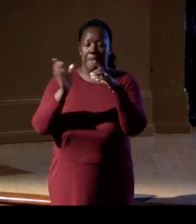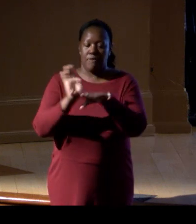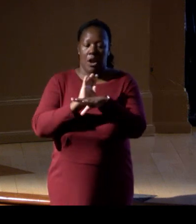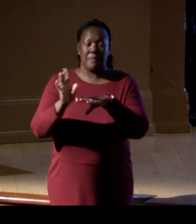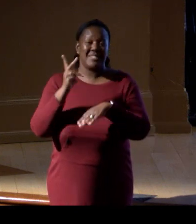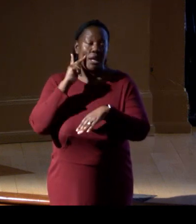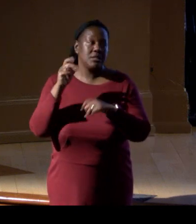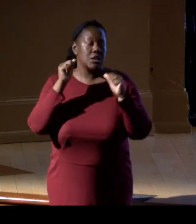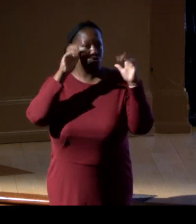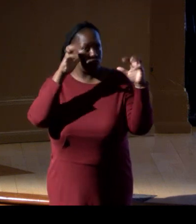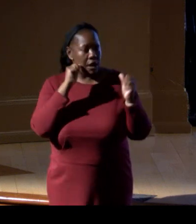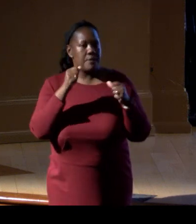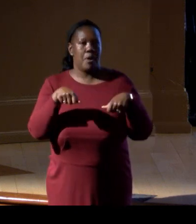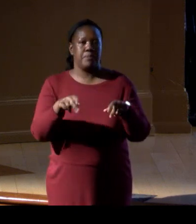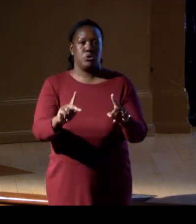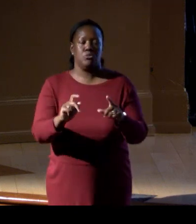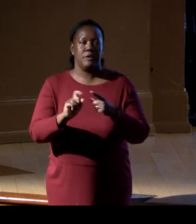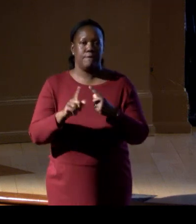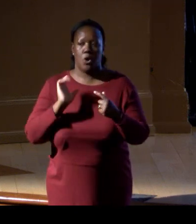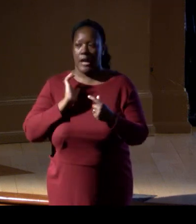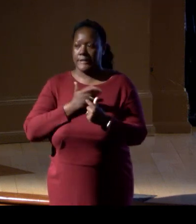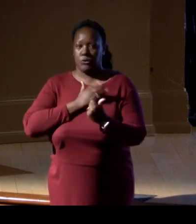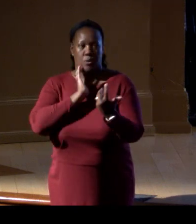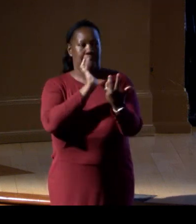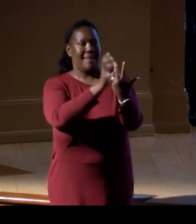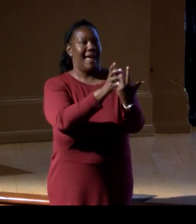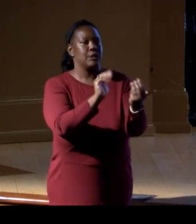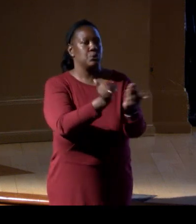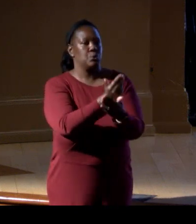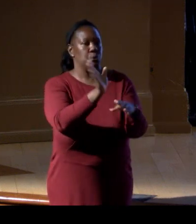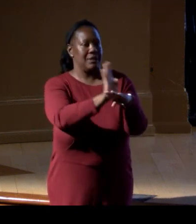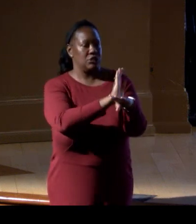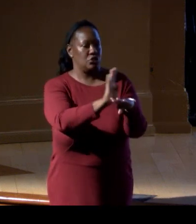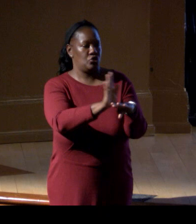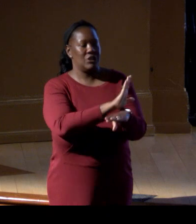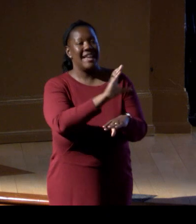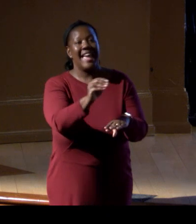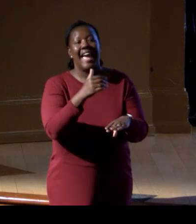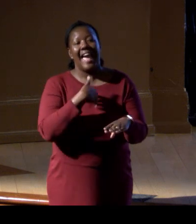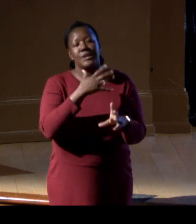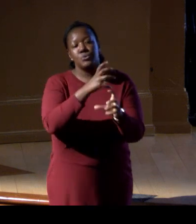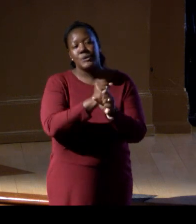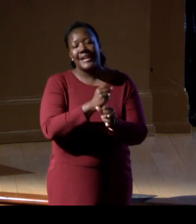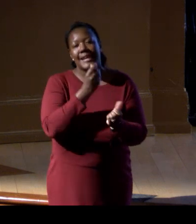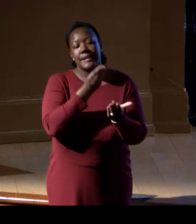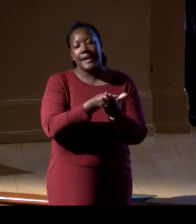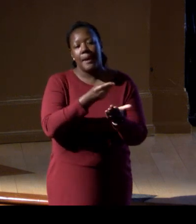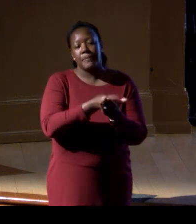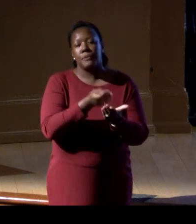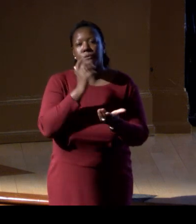for this work to scale to new industries, but also to unlock capital for conservation and restoration.